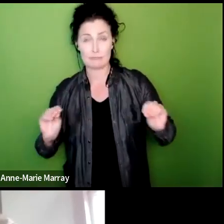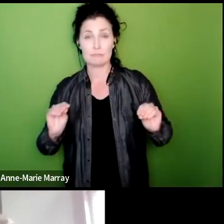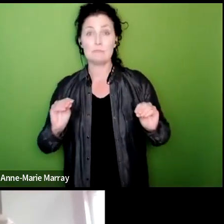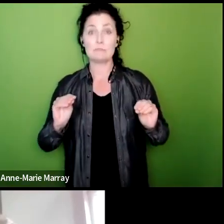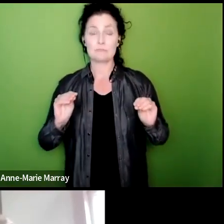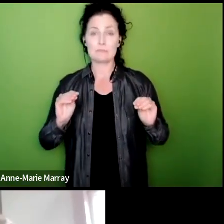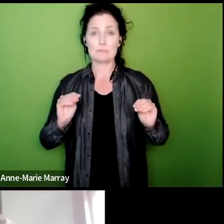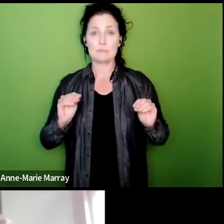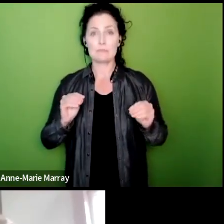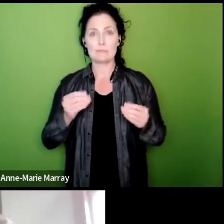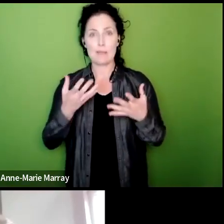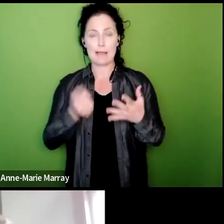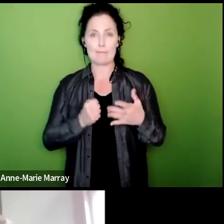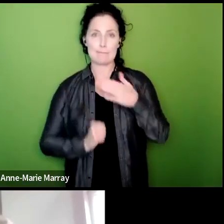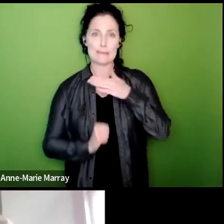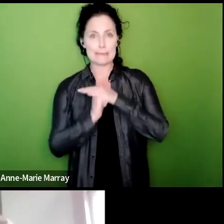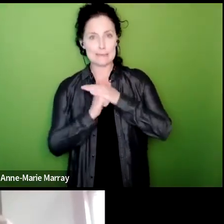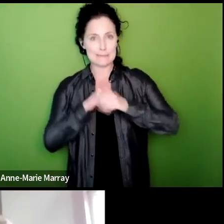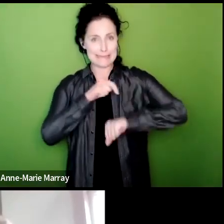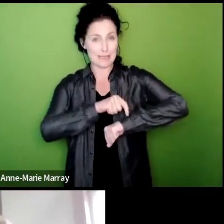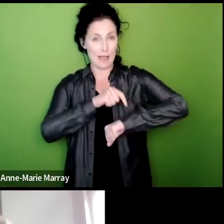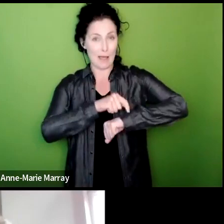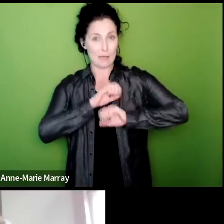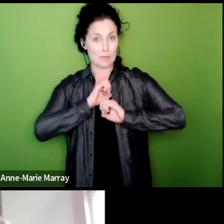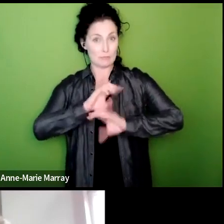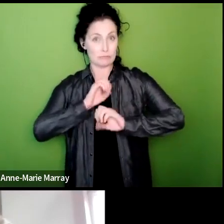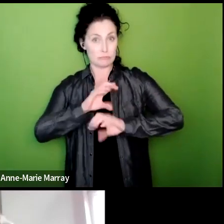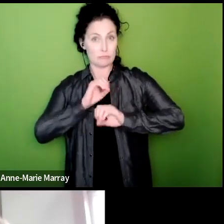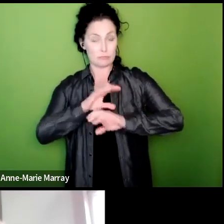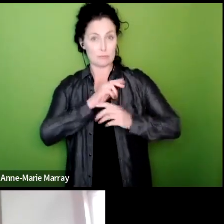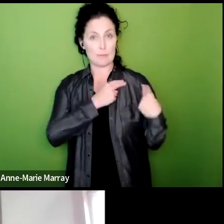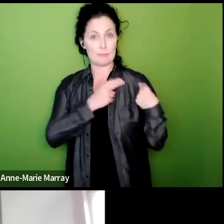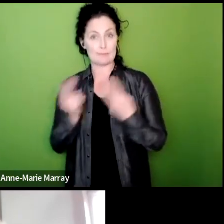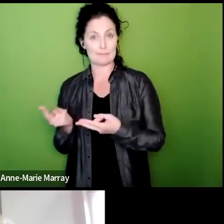we've obviously got a limited time to do this I'm going to hand straight over to Mark our general